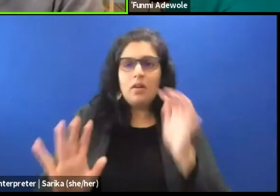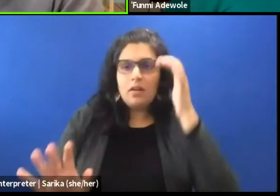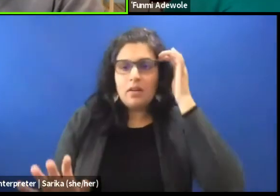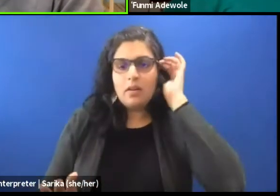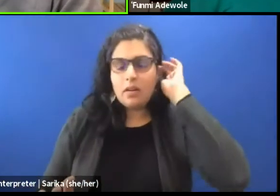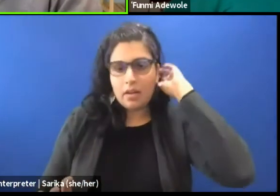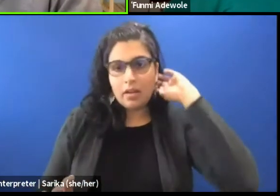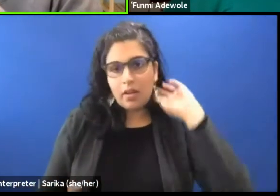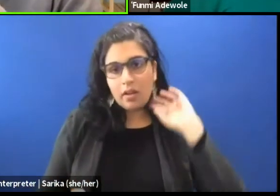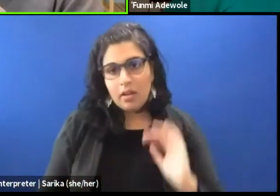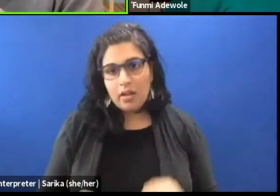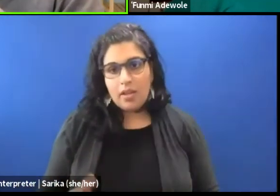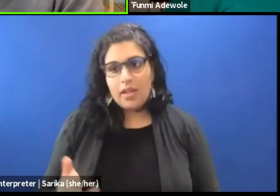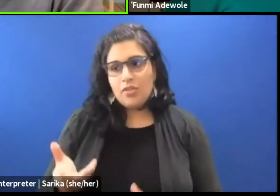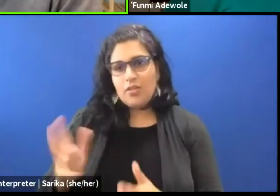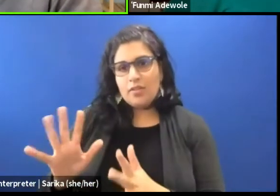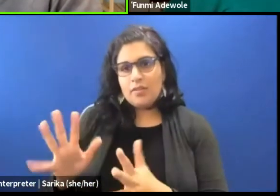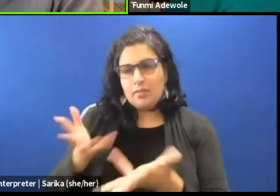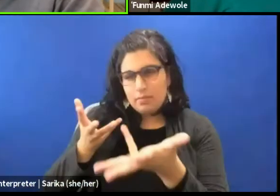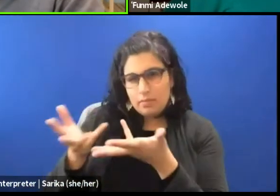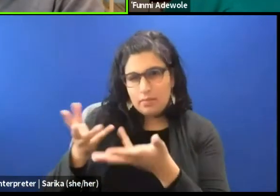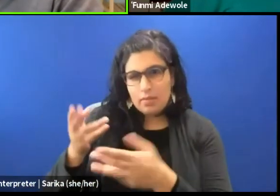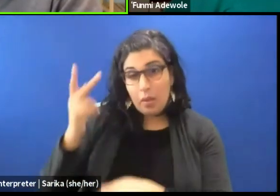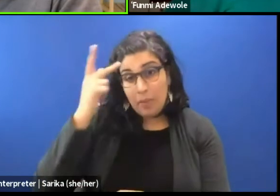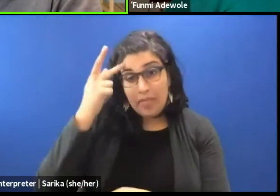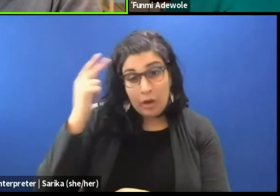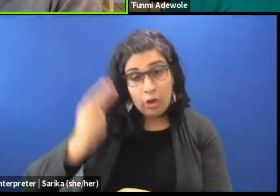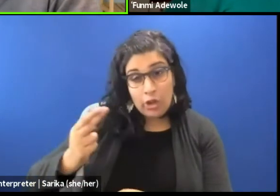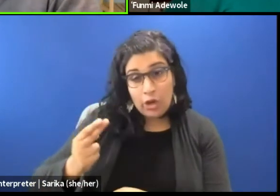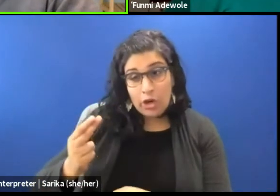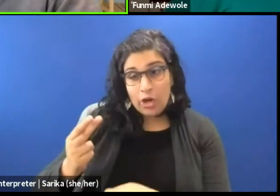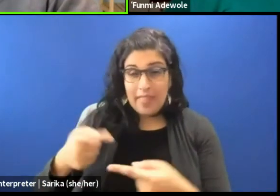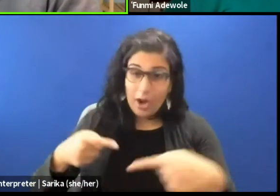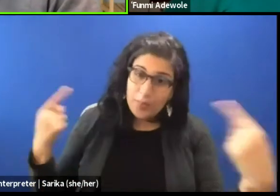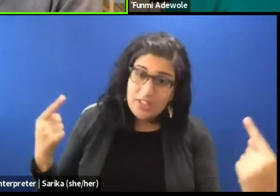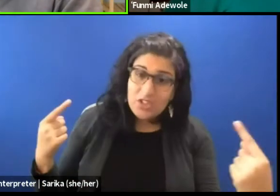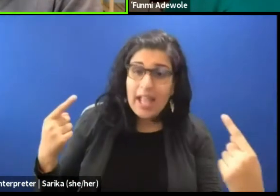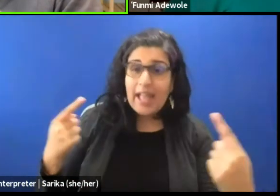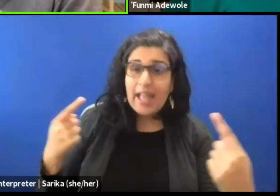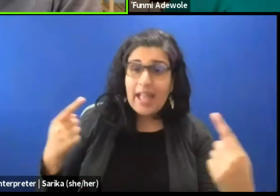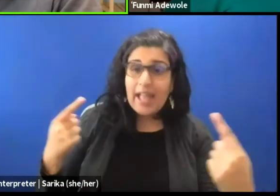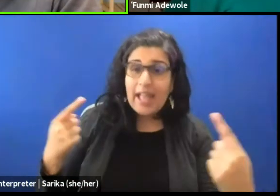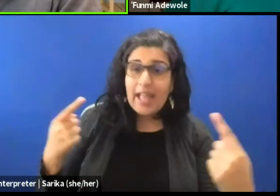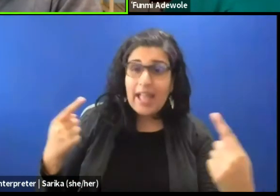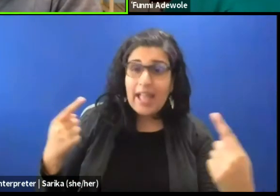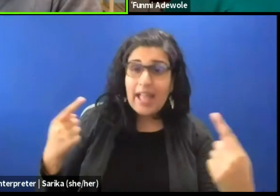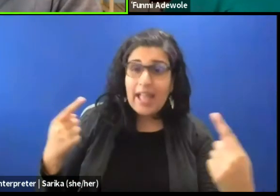where they are at, in the making that historical, or positionality which is what we mentioned. Looking at it from aesthetics standpoint,